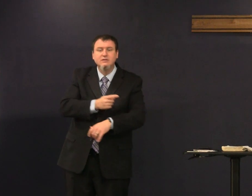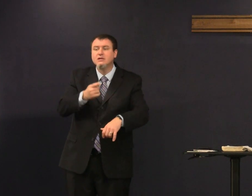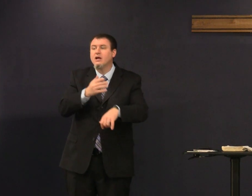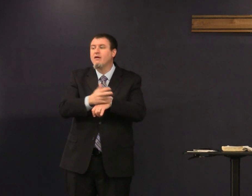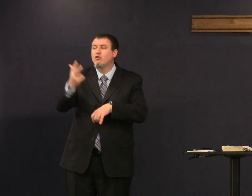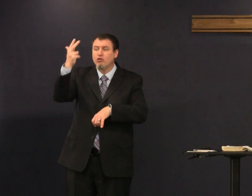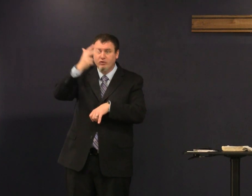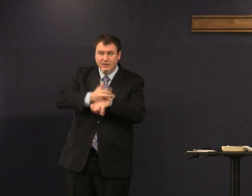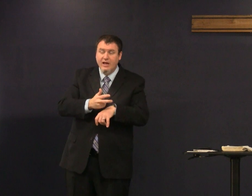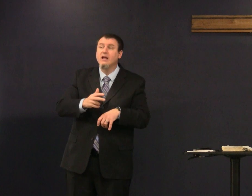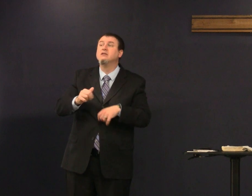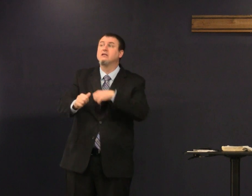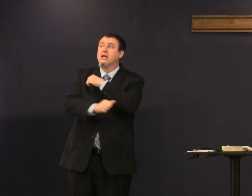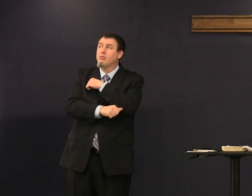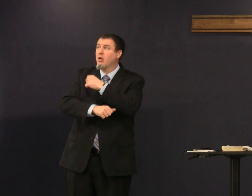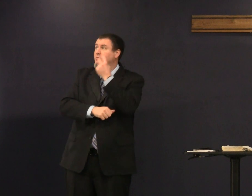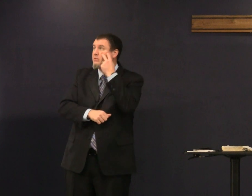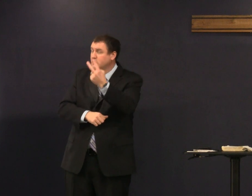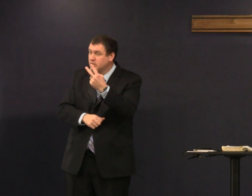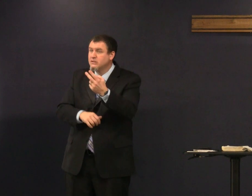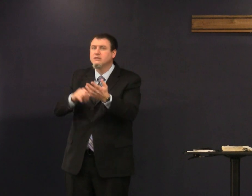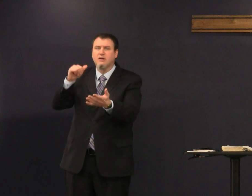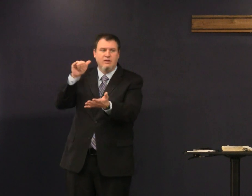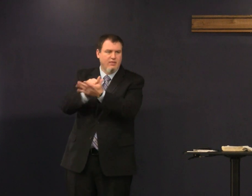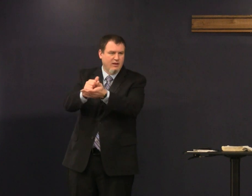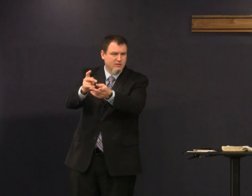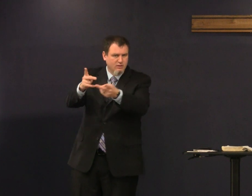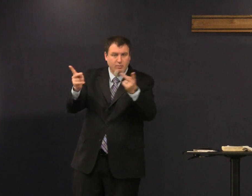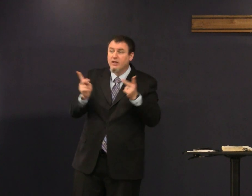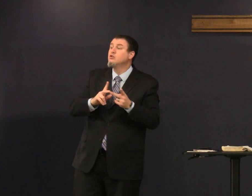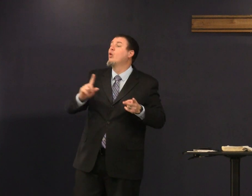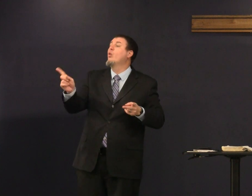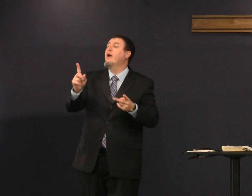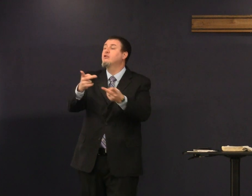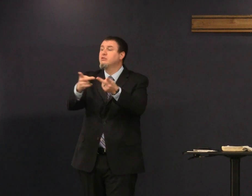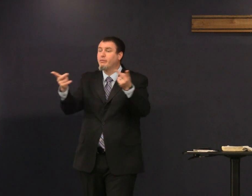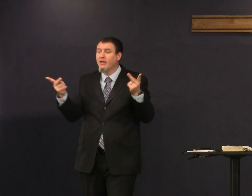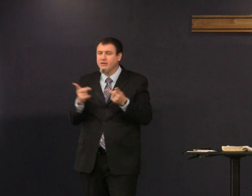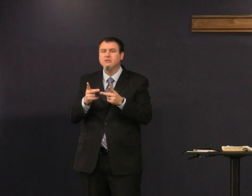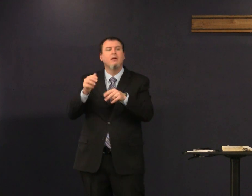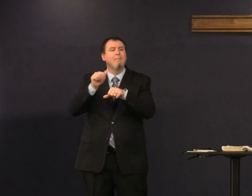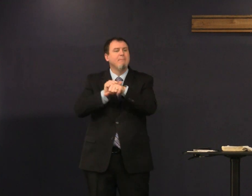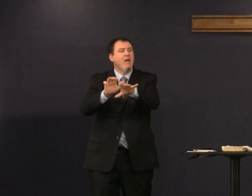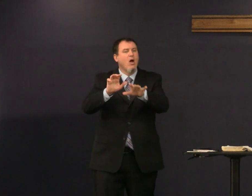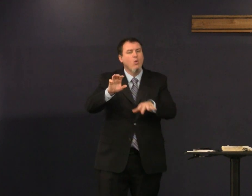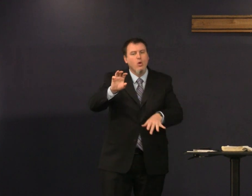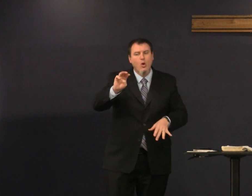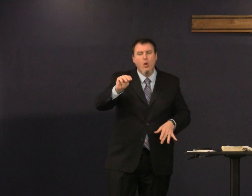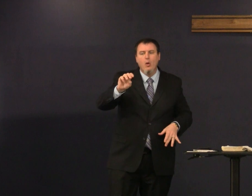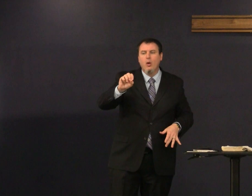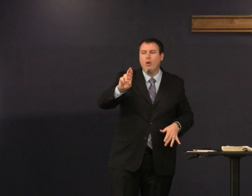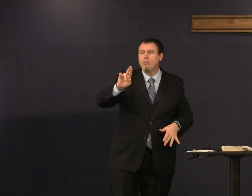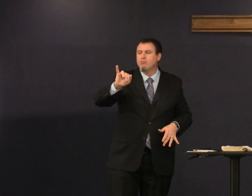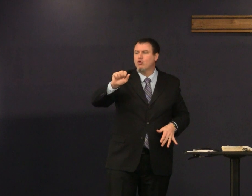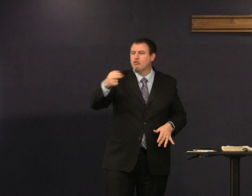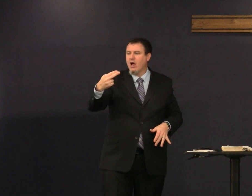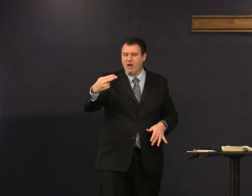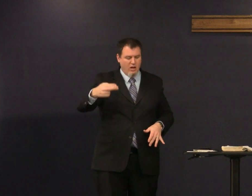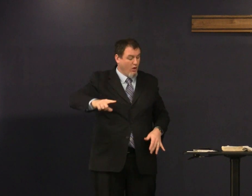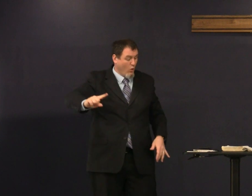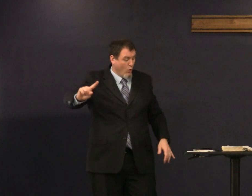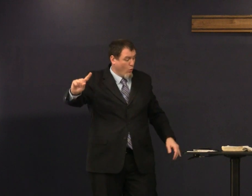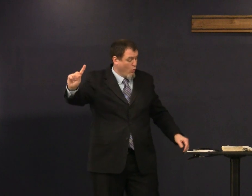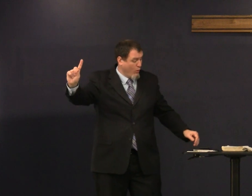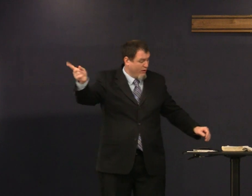for three days over three days and Abraham saw the place and where was the place Mount Moriah